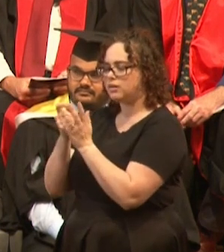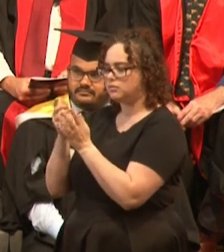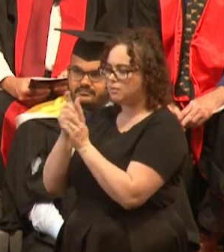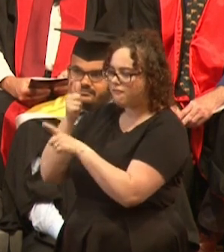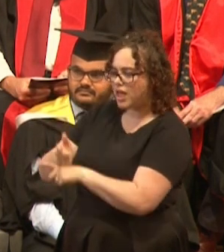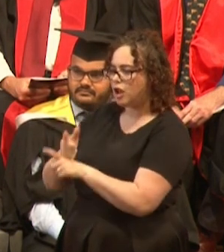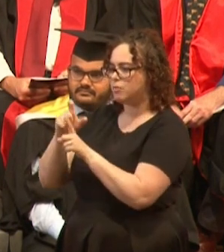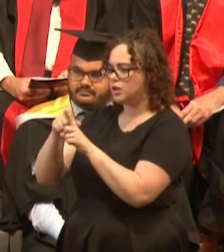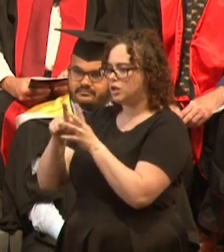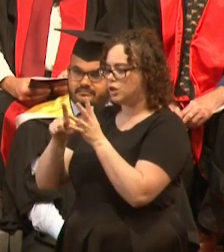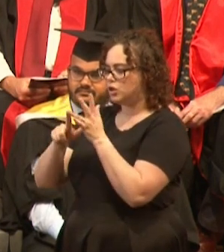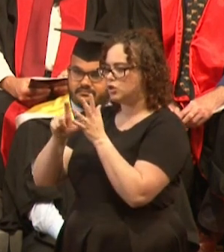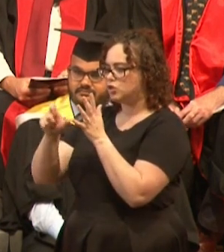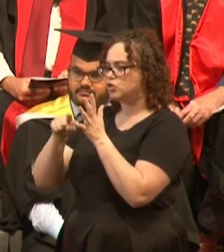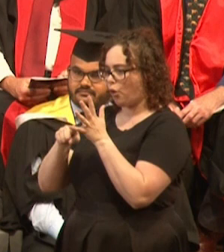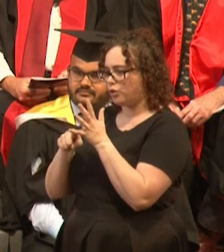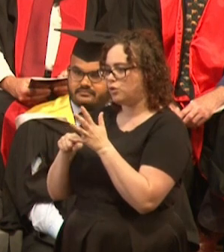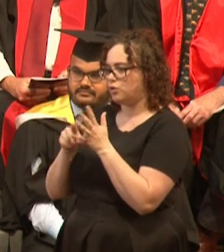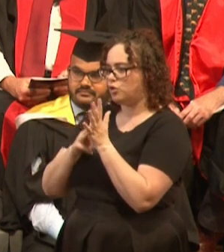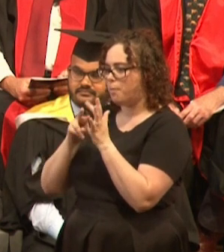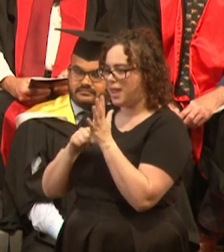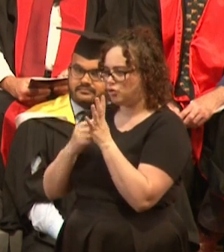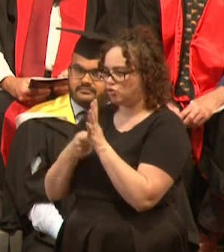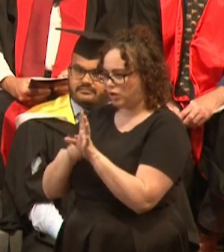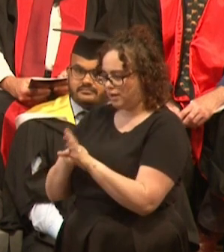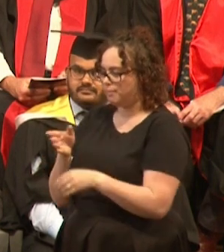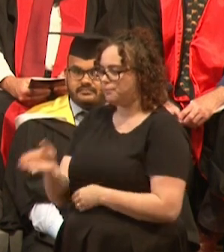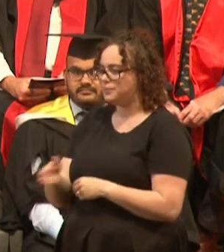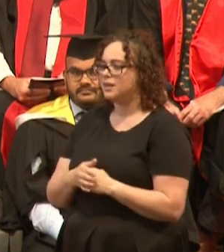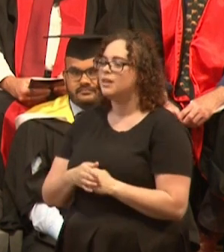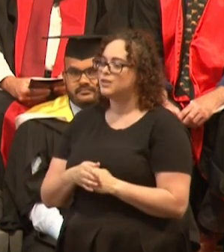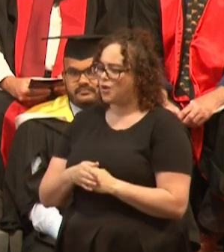nor your detractors, deter you from pursuing your dreams.